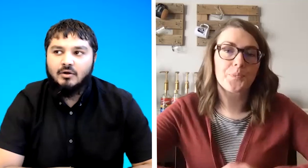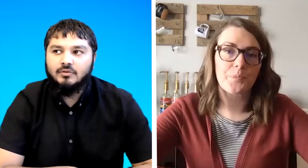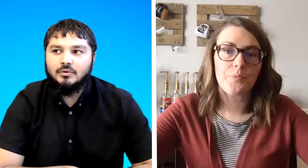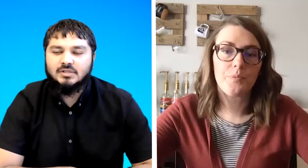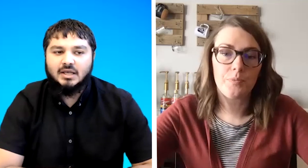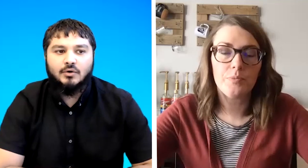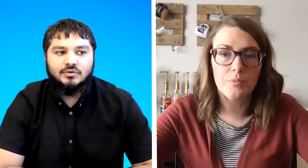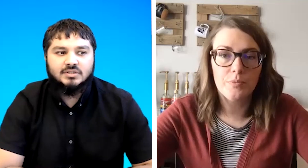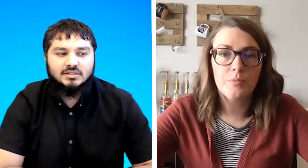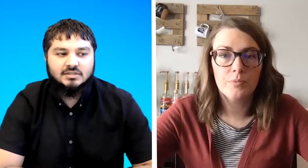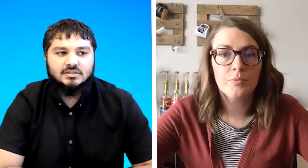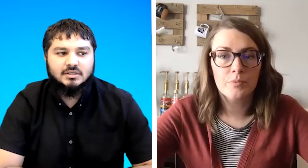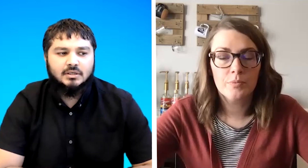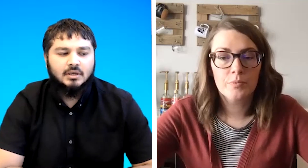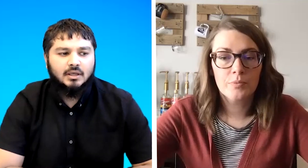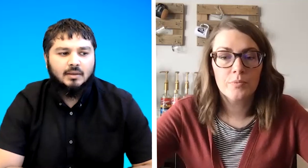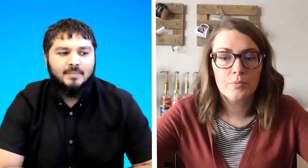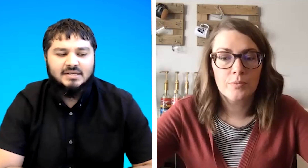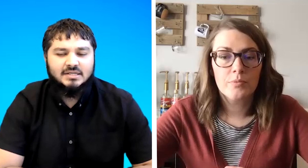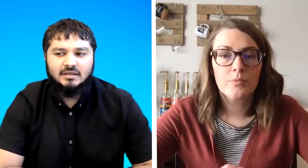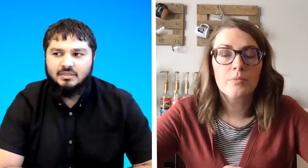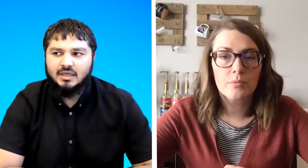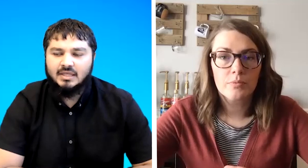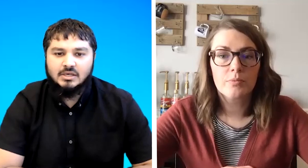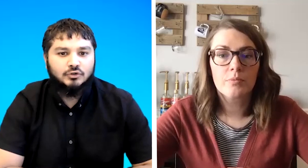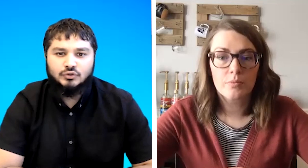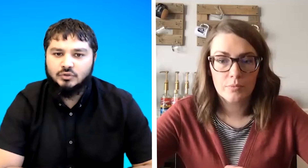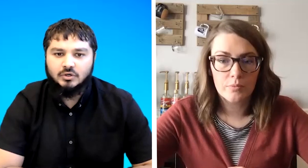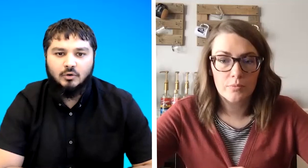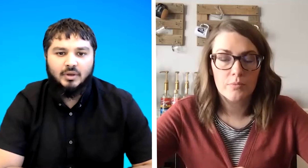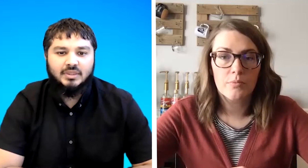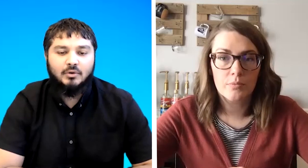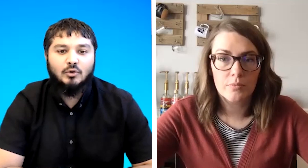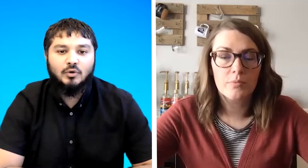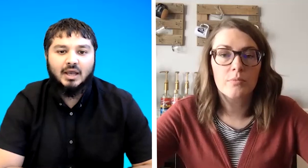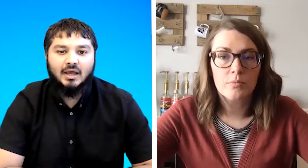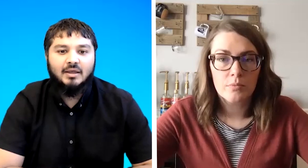there was like a consultancy a meeting i think a year or two ago where they were looking at